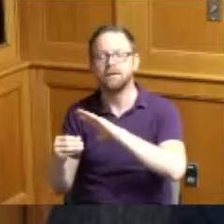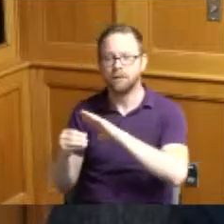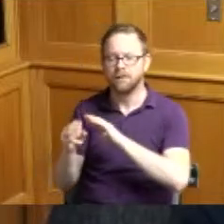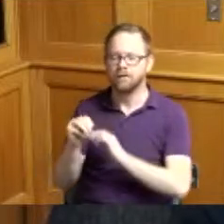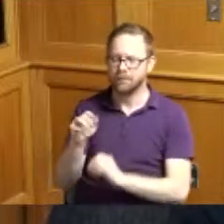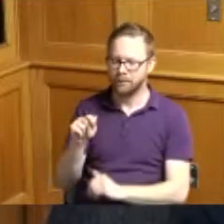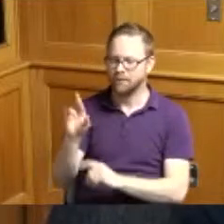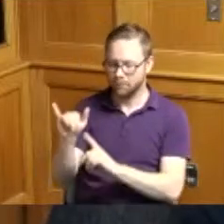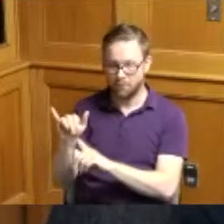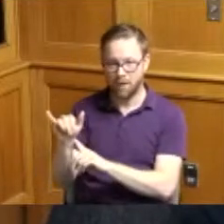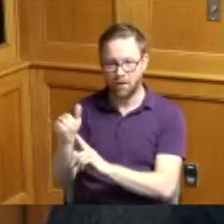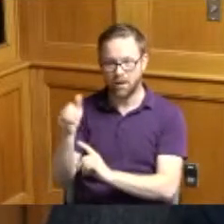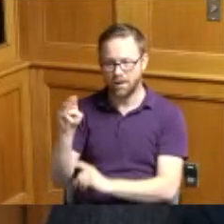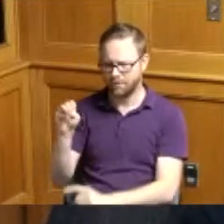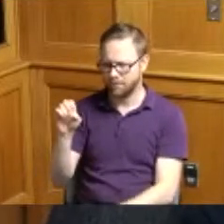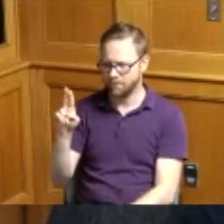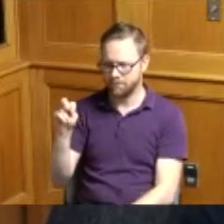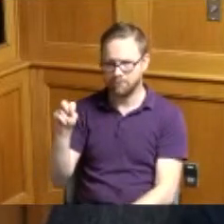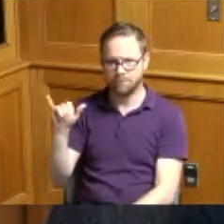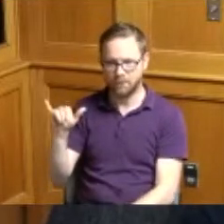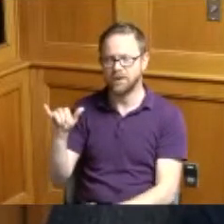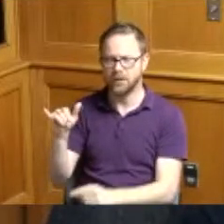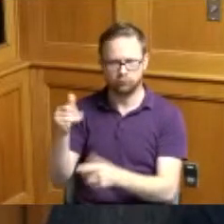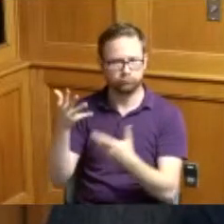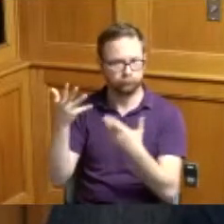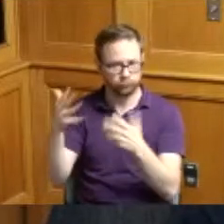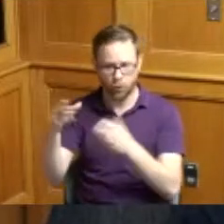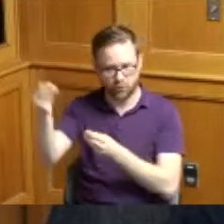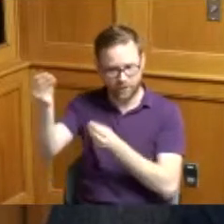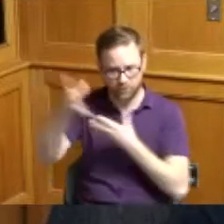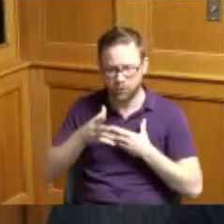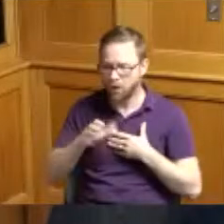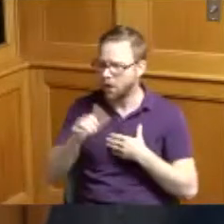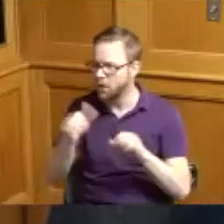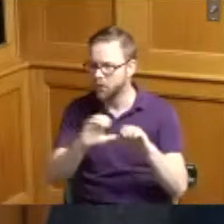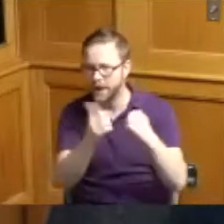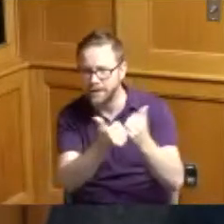from other agencies and other levels of government that are interested in what we're doing and would